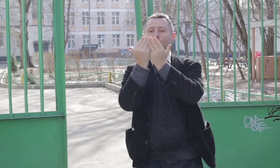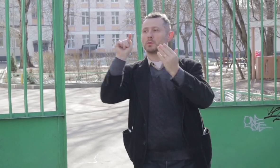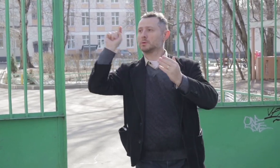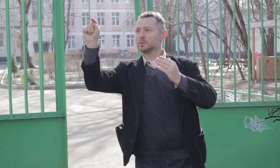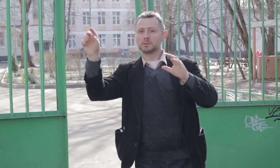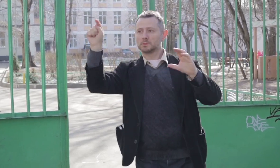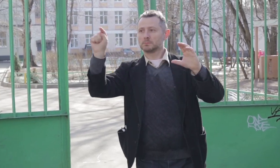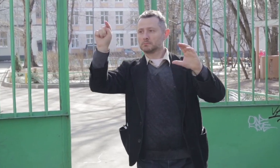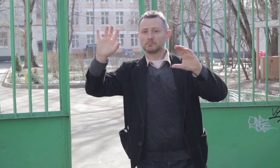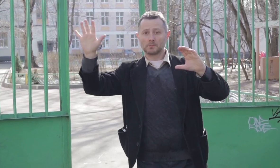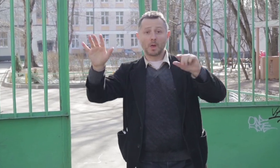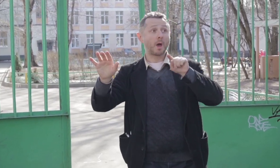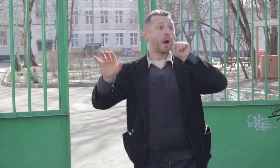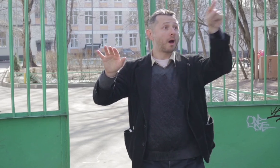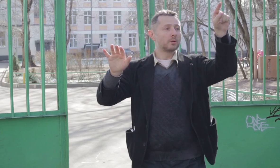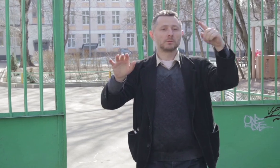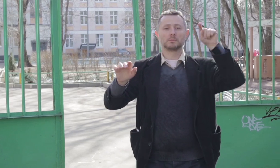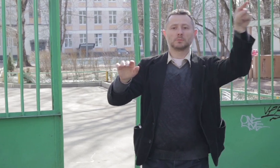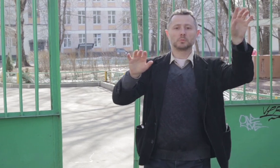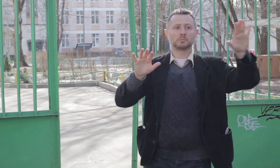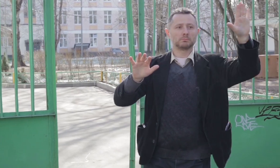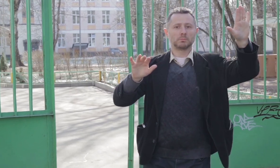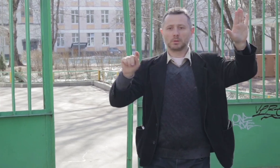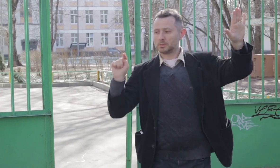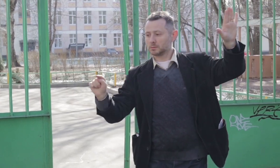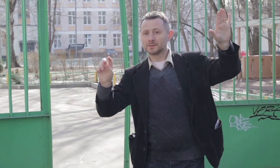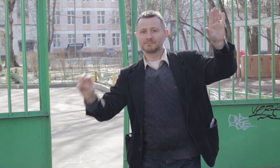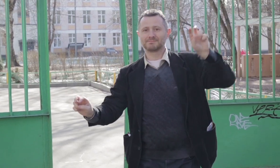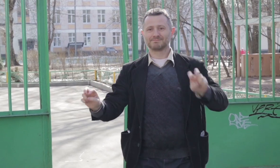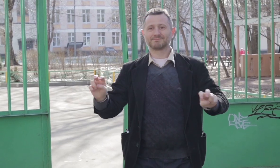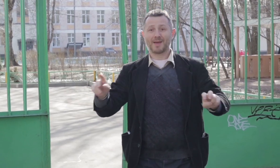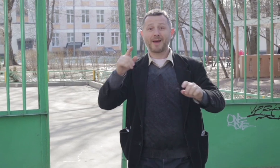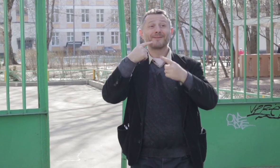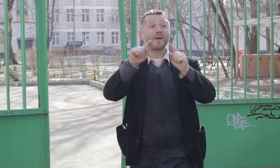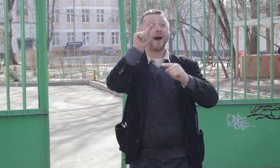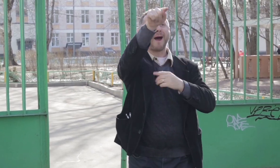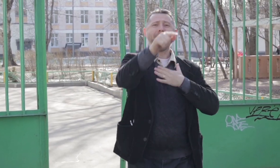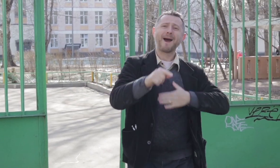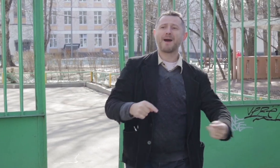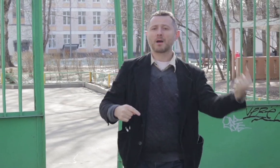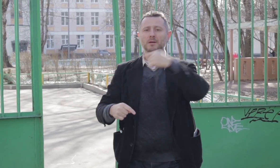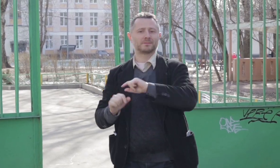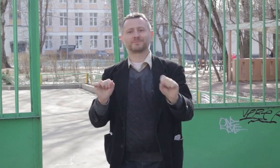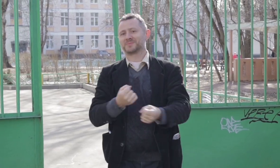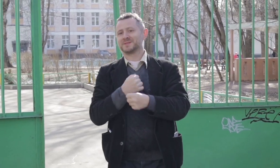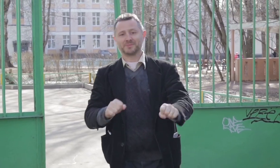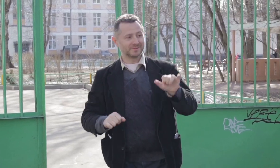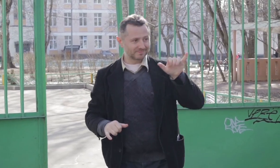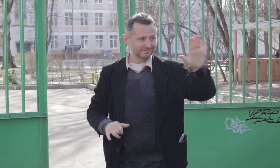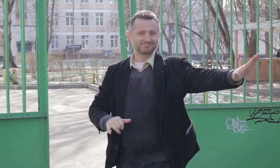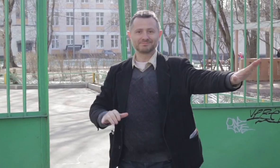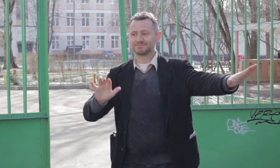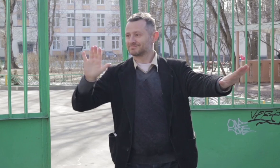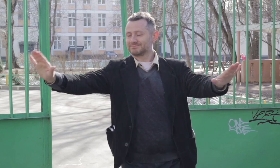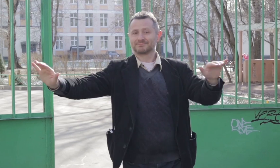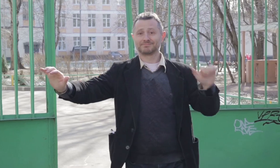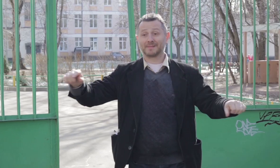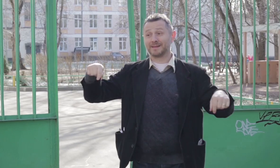This theater is one of these buildings.